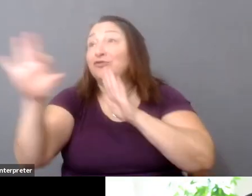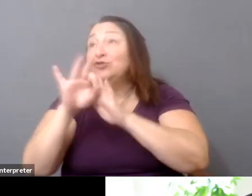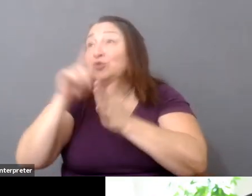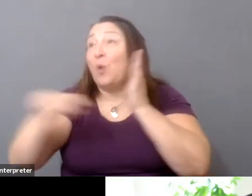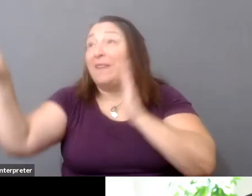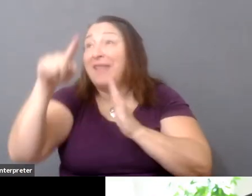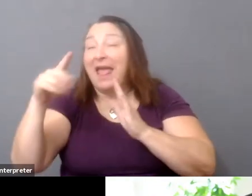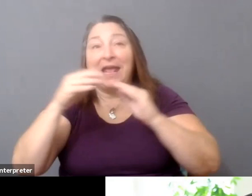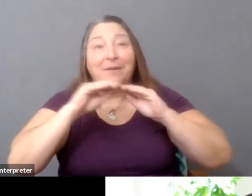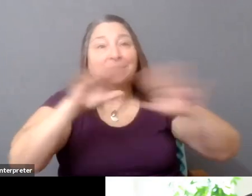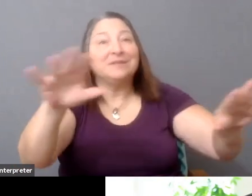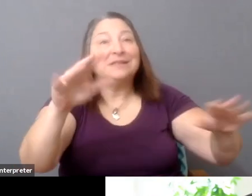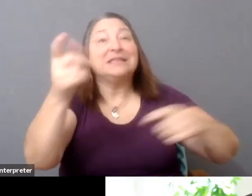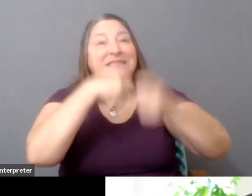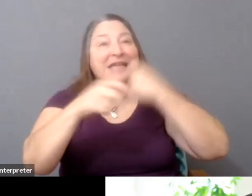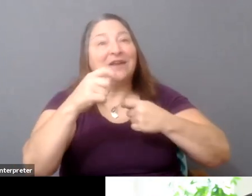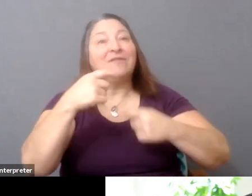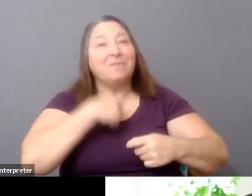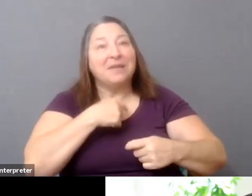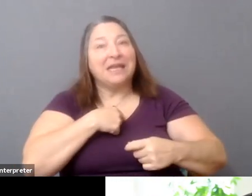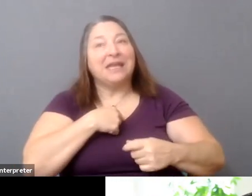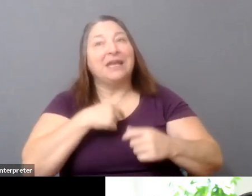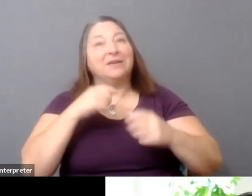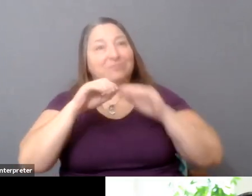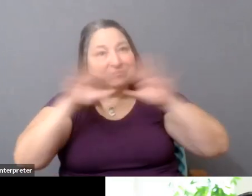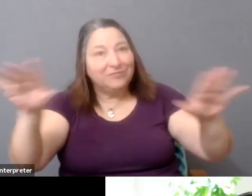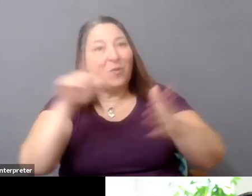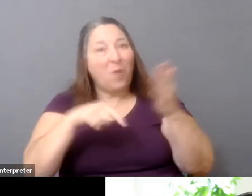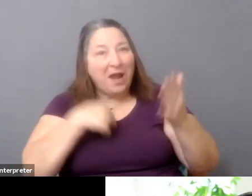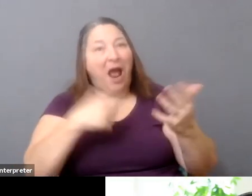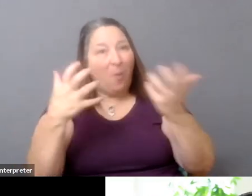Yeah, you know, I wonder sometimes, like, who-- you know, our distribution system.